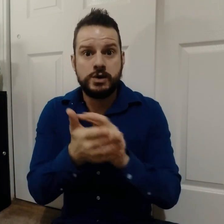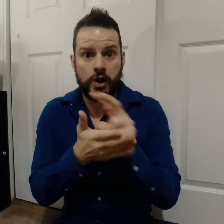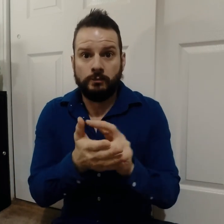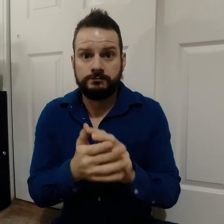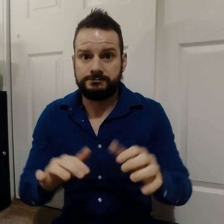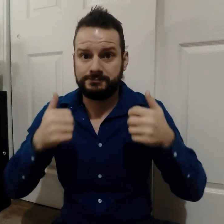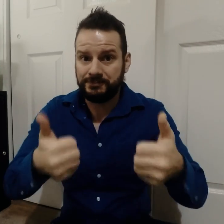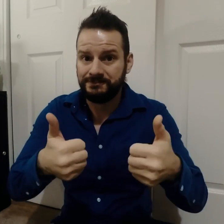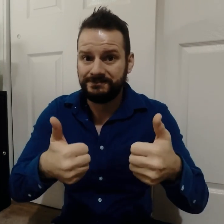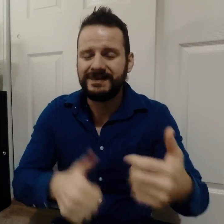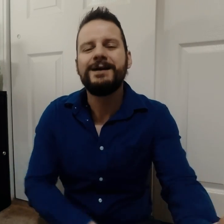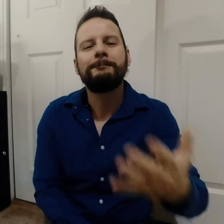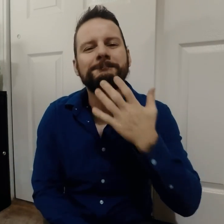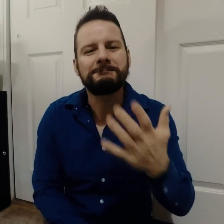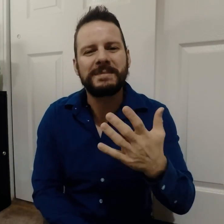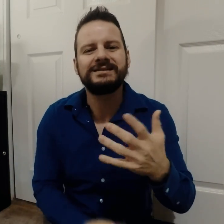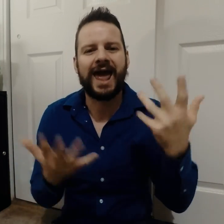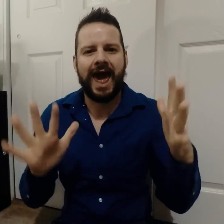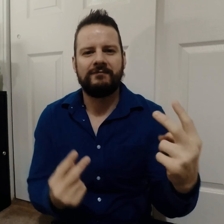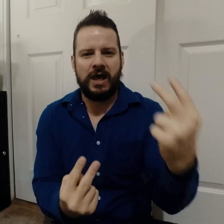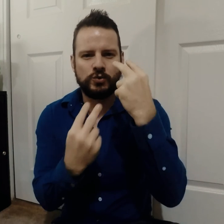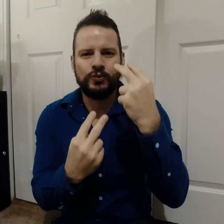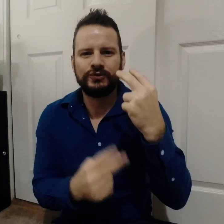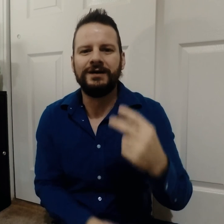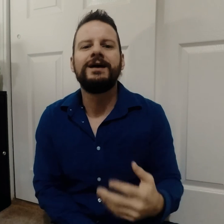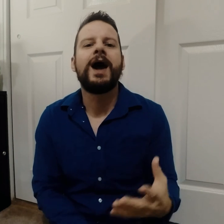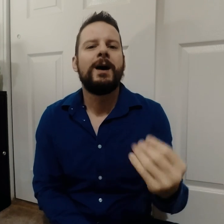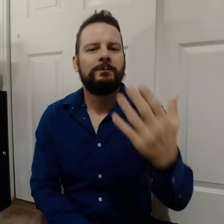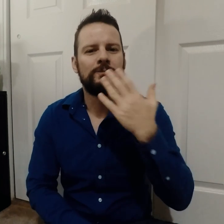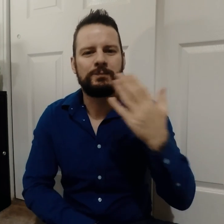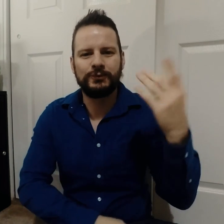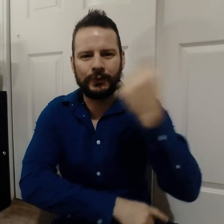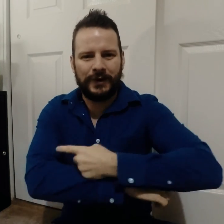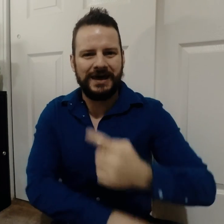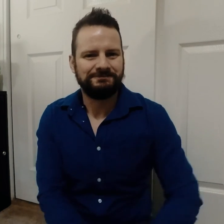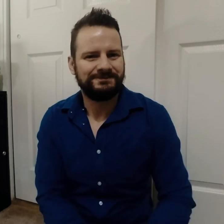All right? Thank you for watching and have a good day.